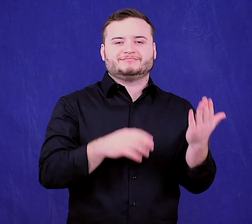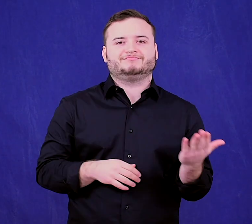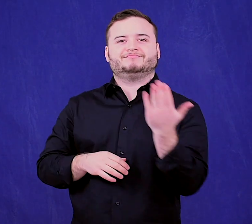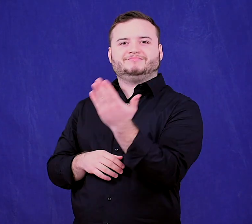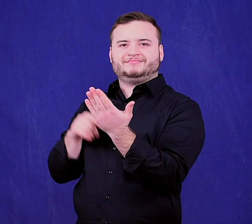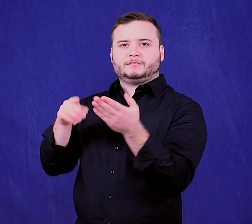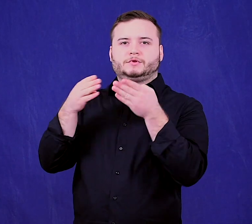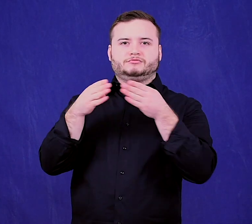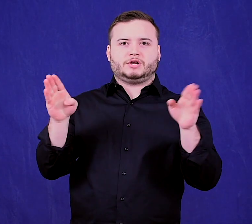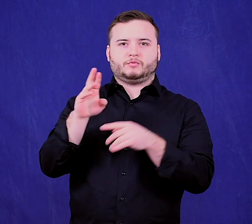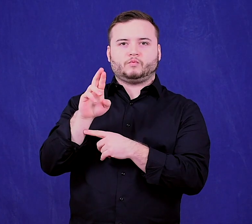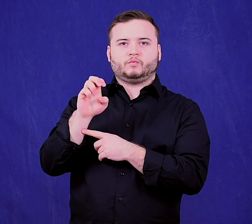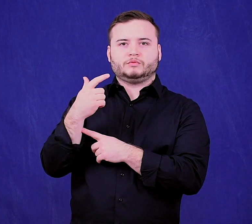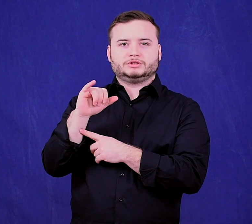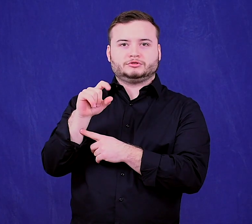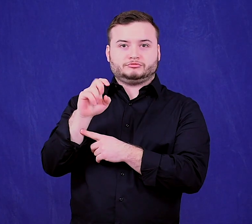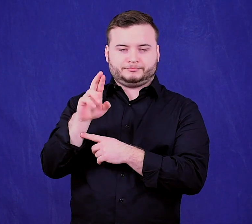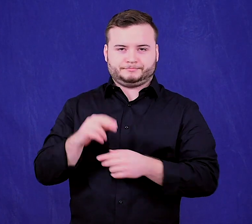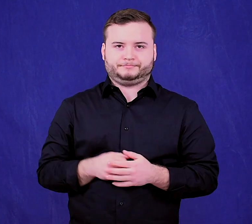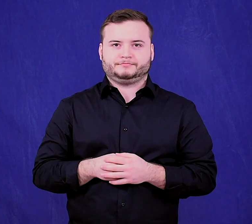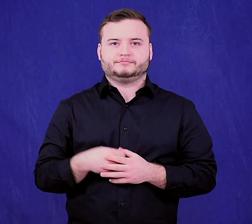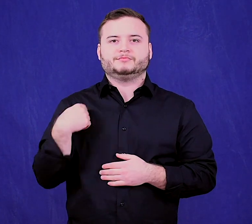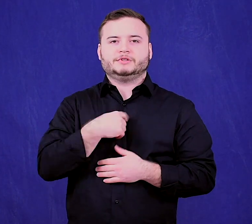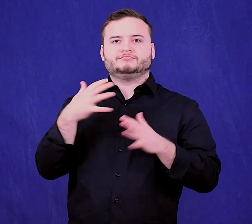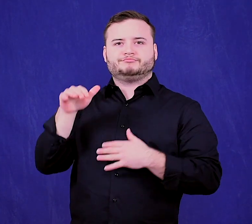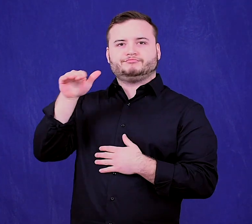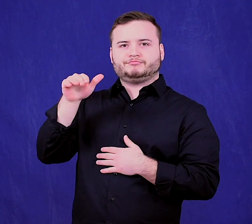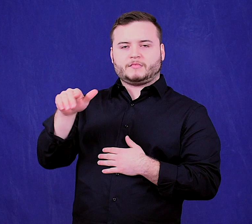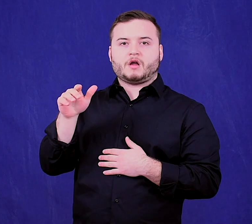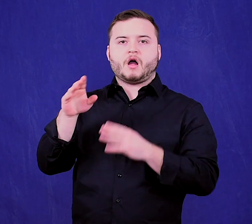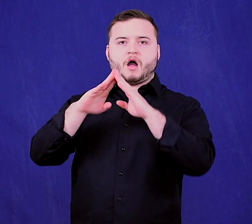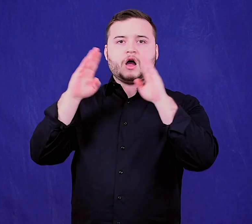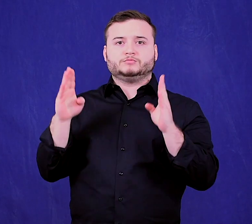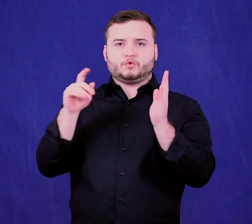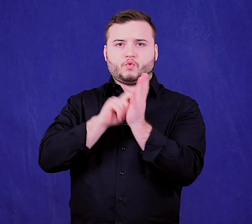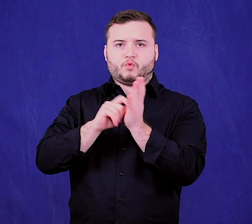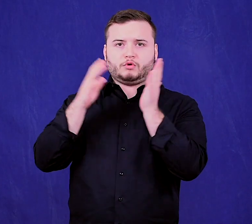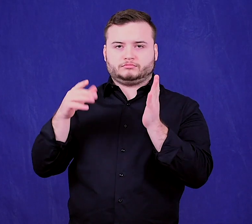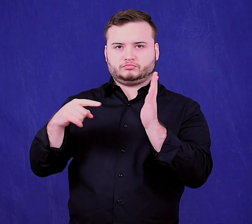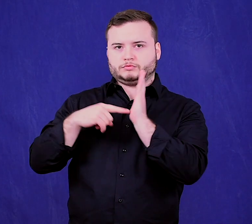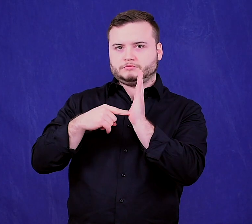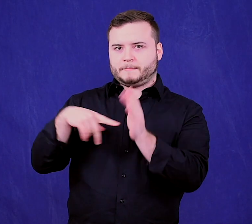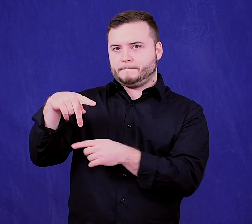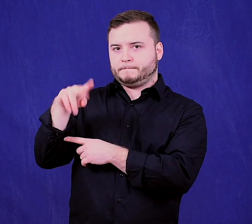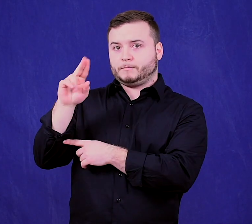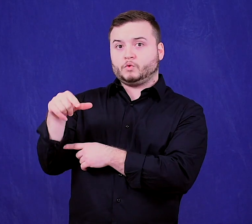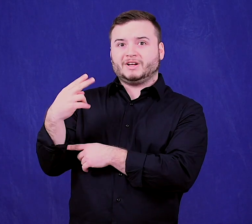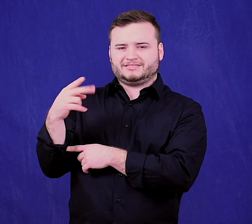It was referred to the General Register. We asked our House author, Representative Pugh,